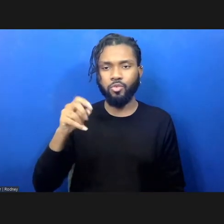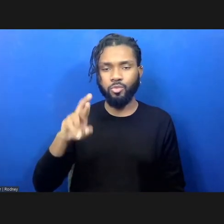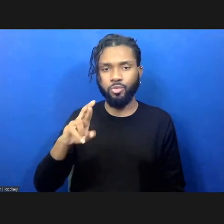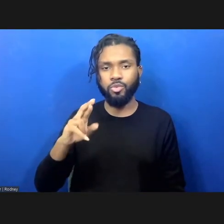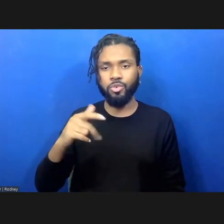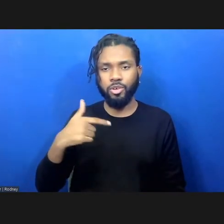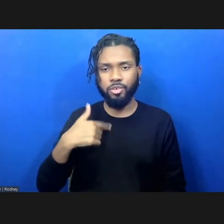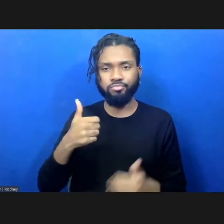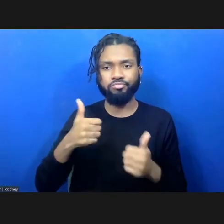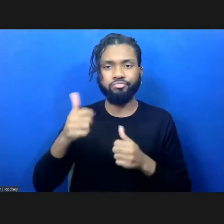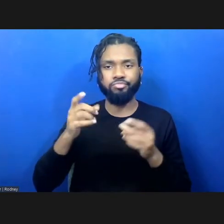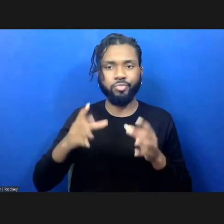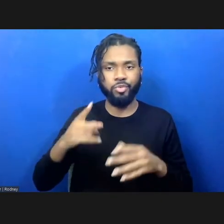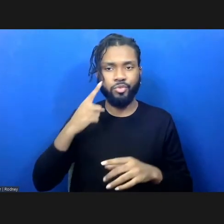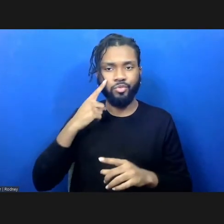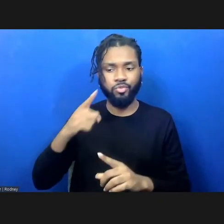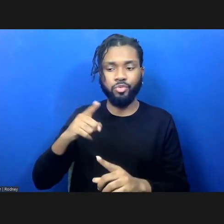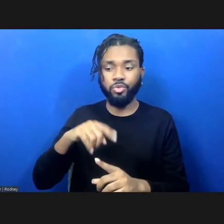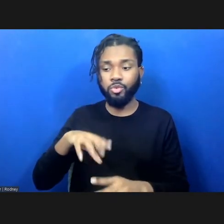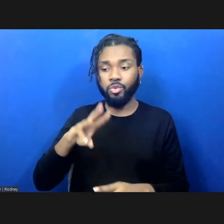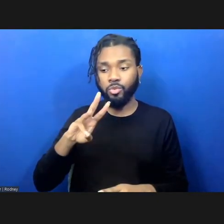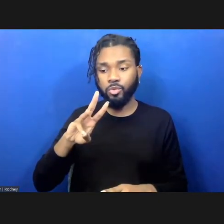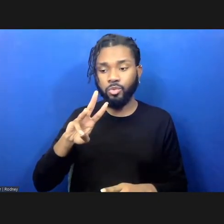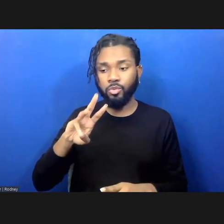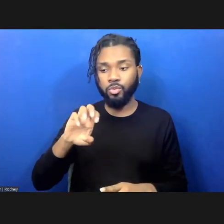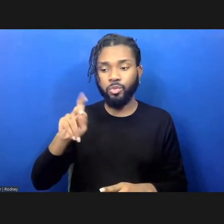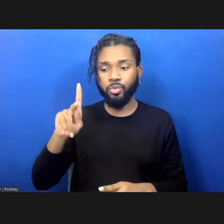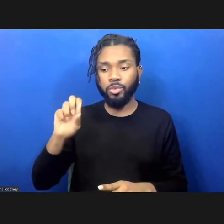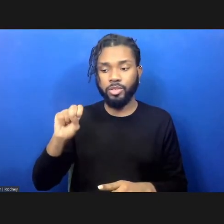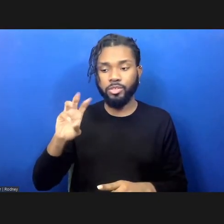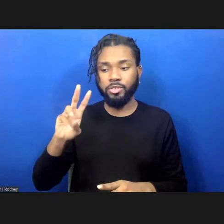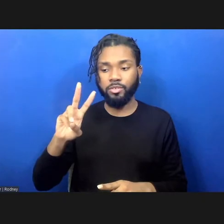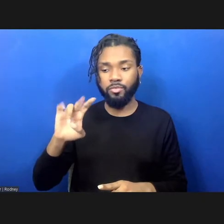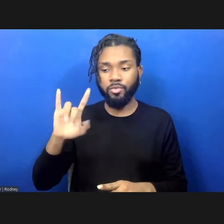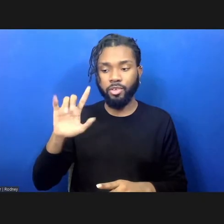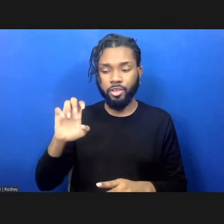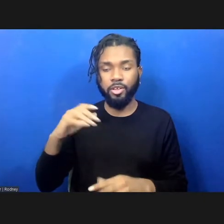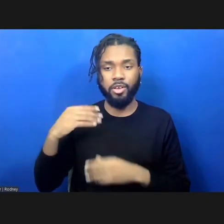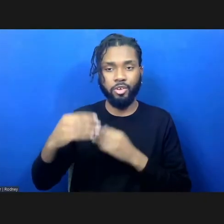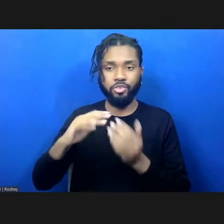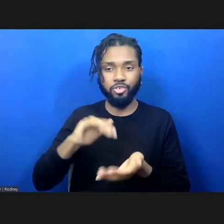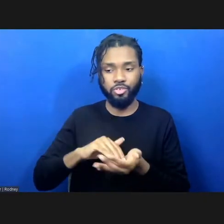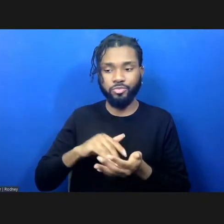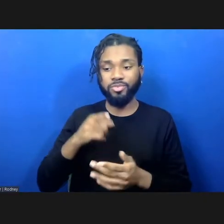Weeksville is an historic house museum site and cultural center in central Brooklyn.